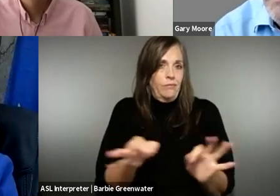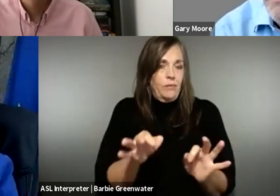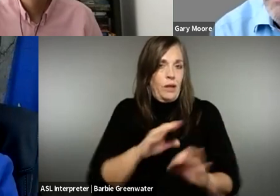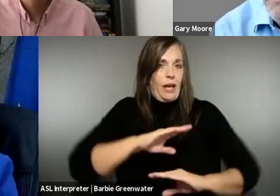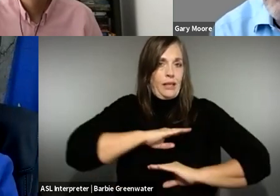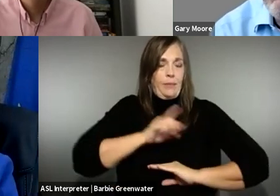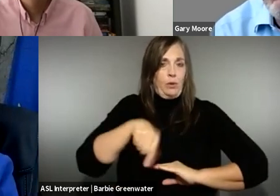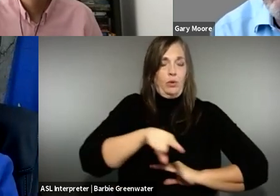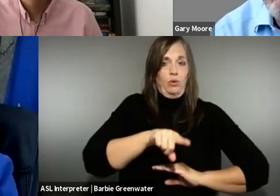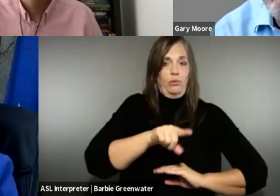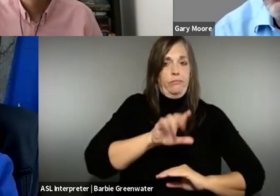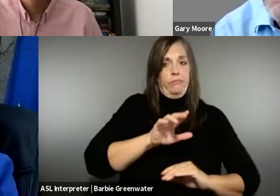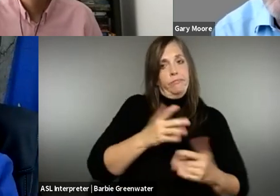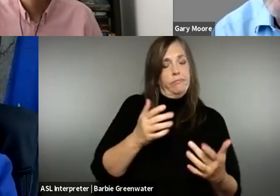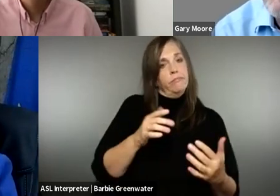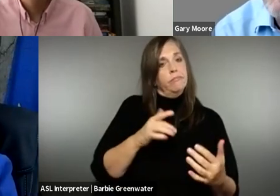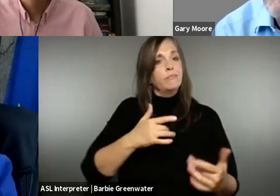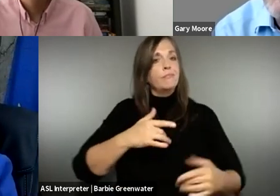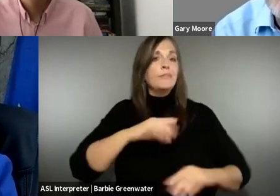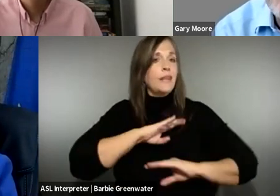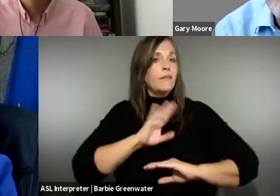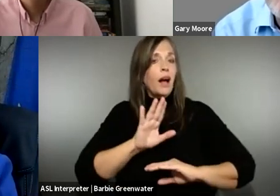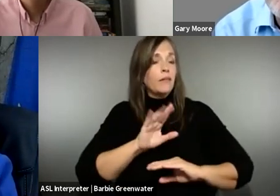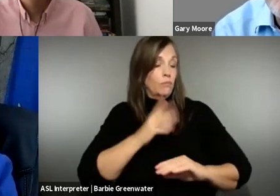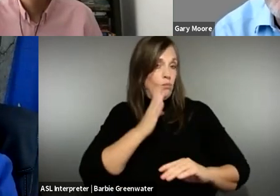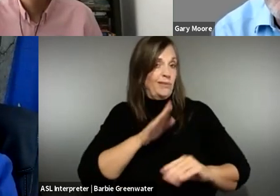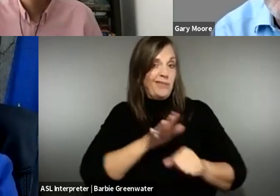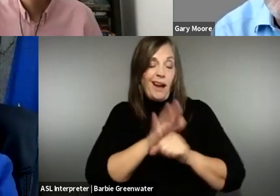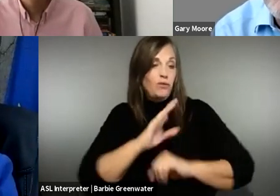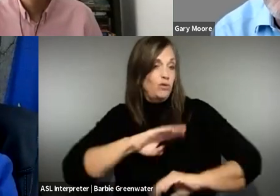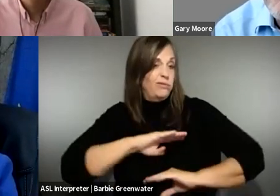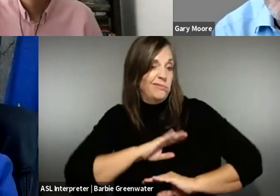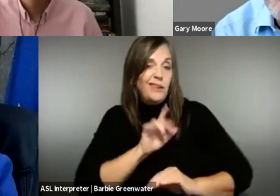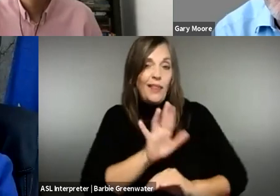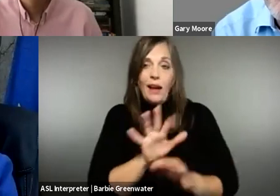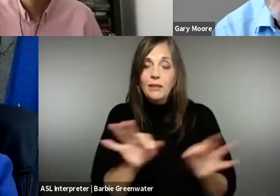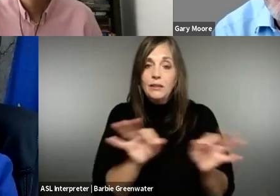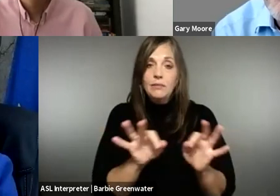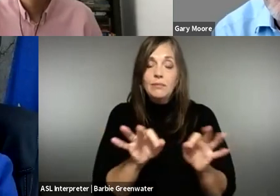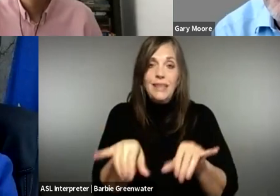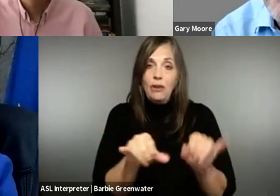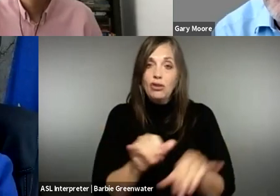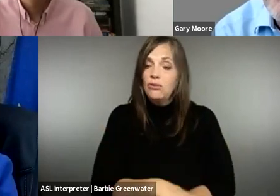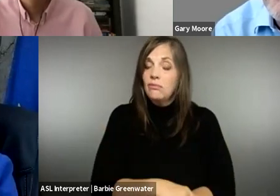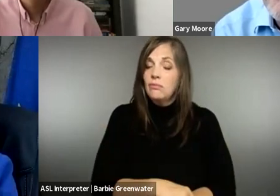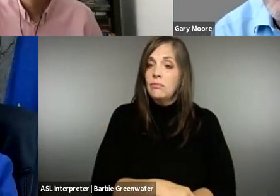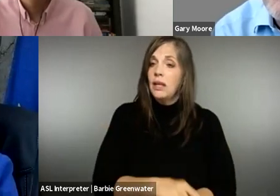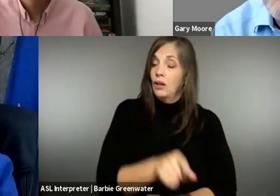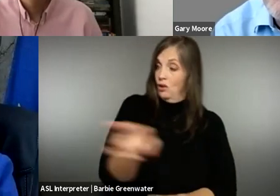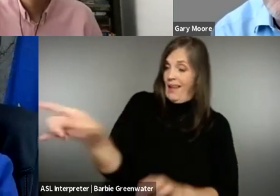machine translated content, for example, translate will be acceptable to meet their standards? No one can answer this for sure, but is